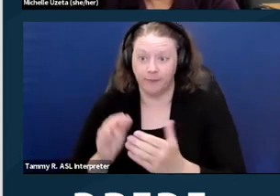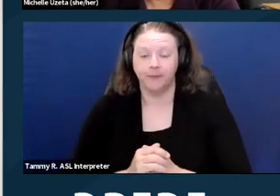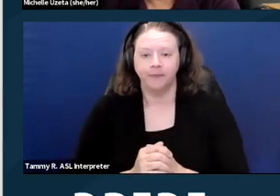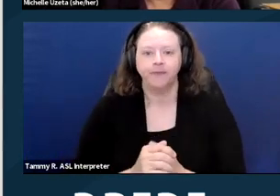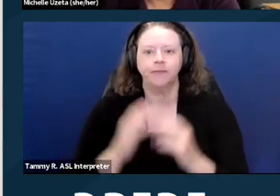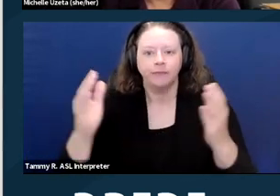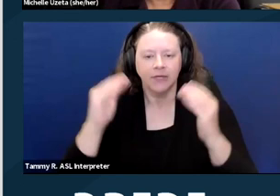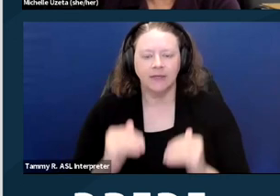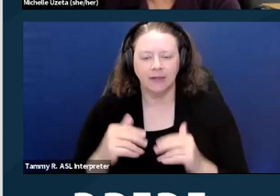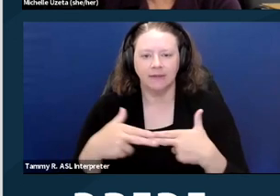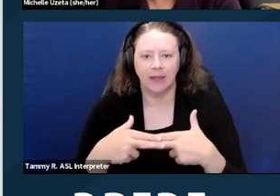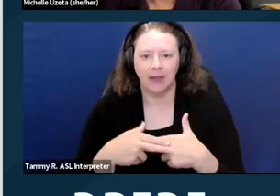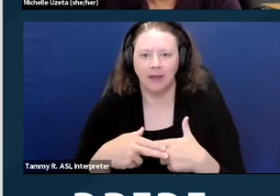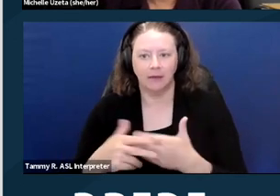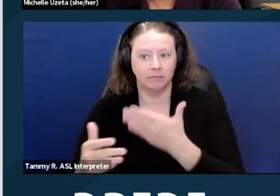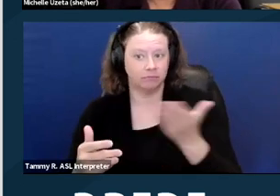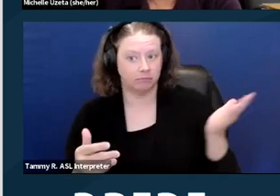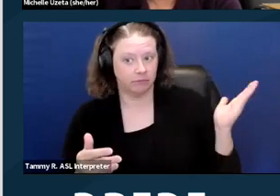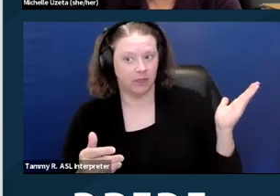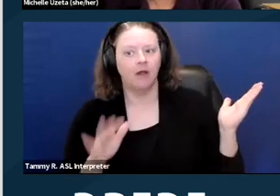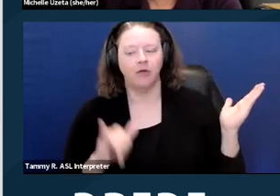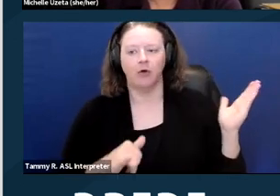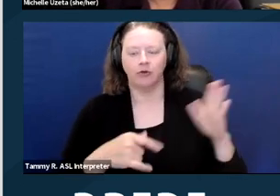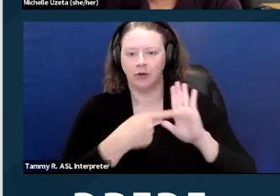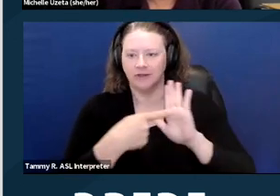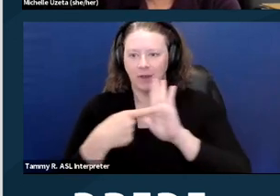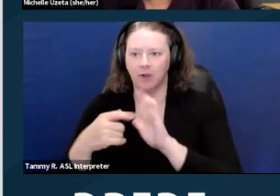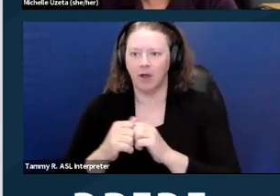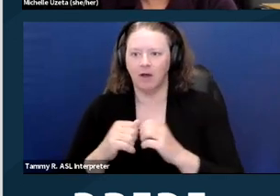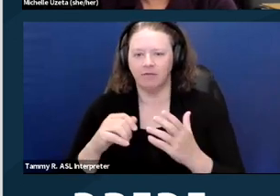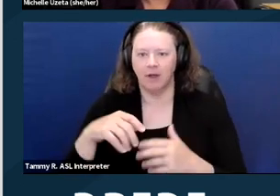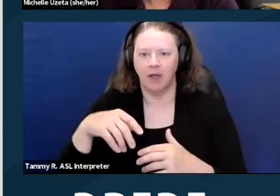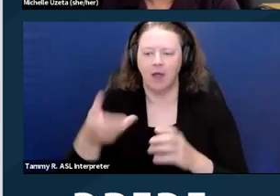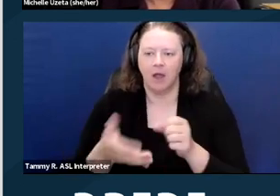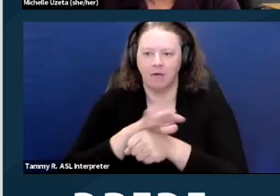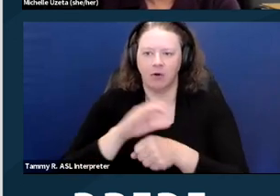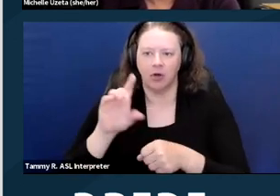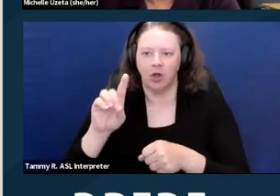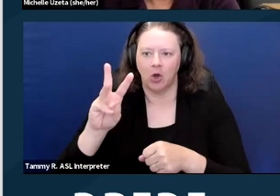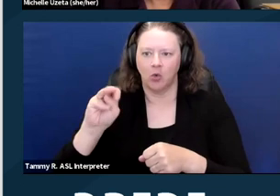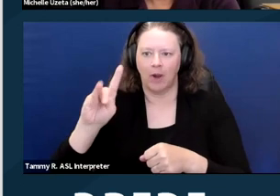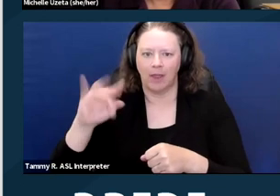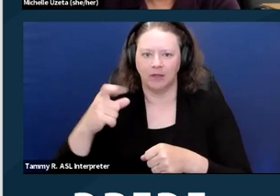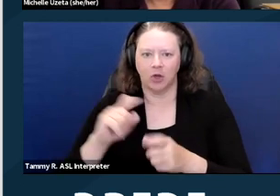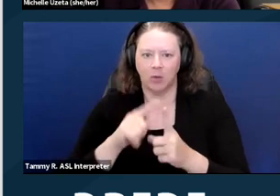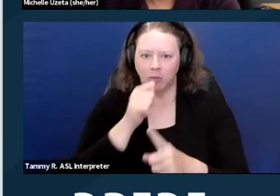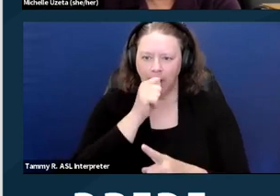Some examples of covered dwellings include private or subsidized properties that are used as housing,